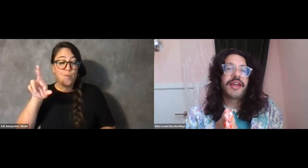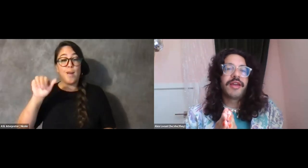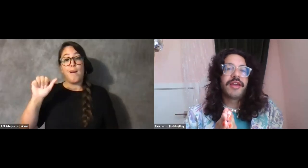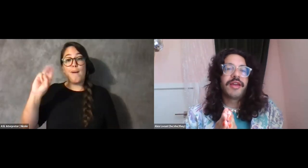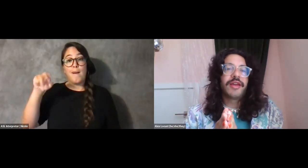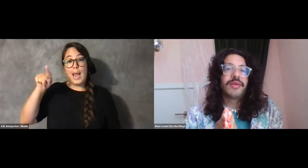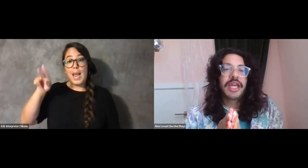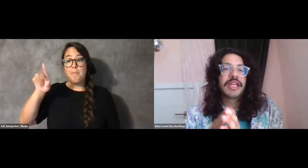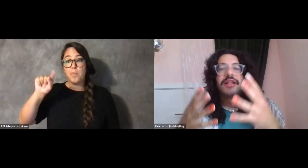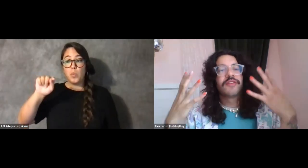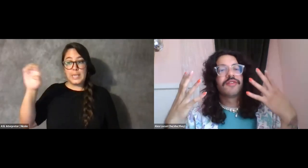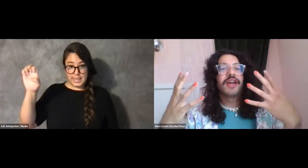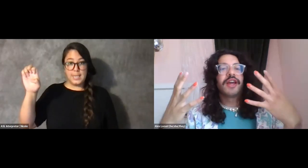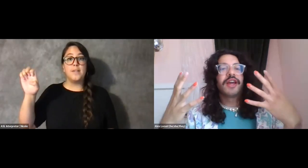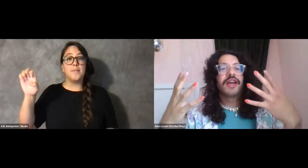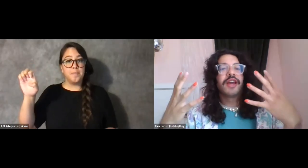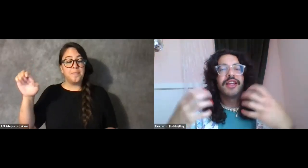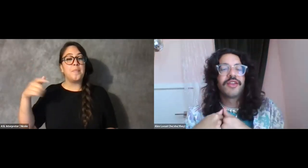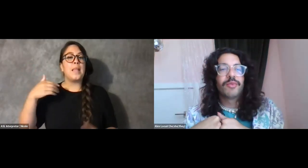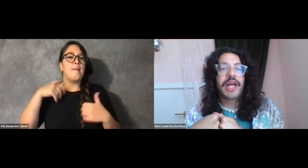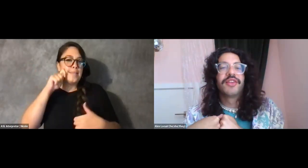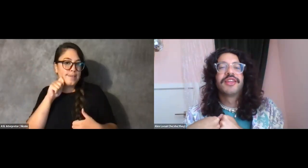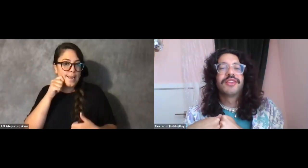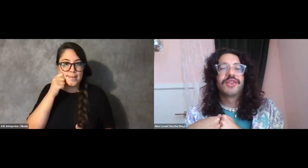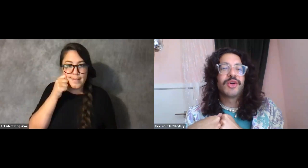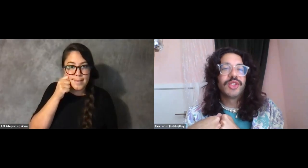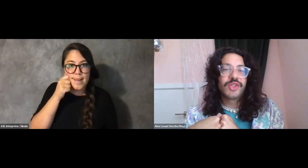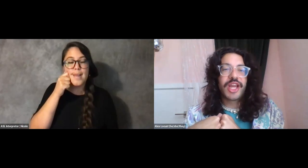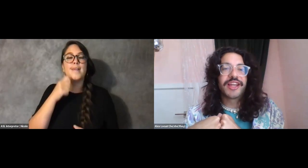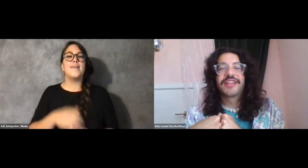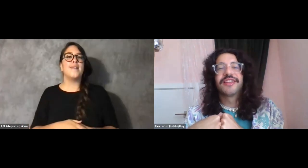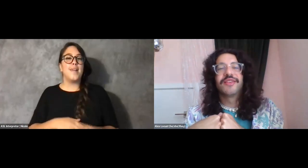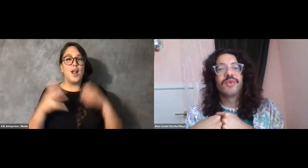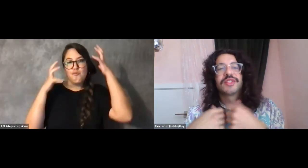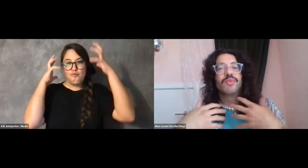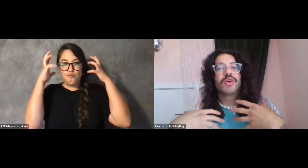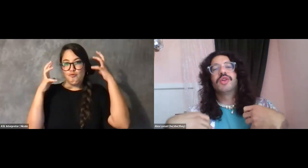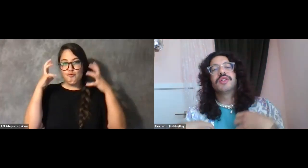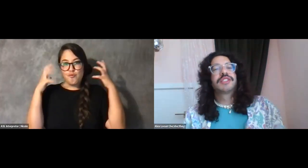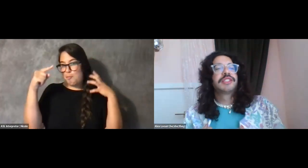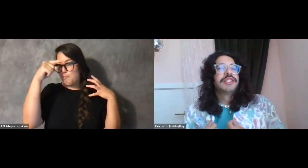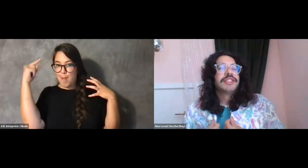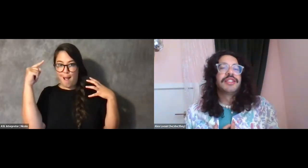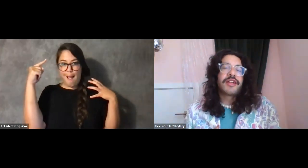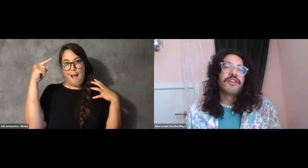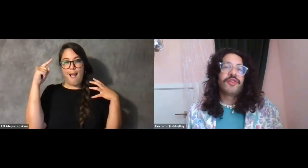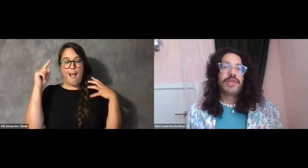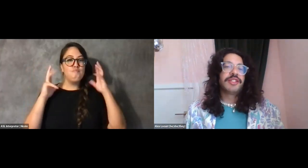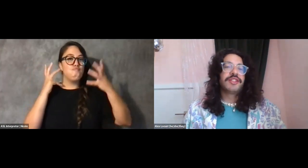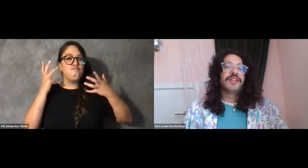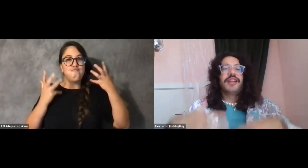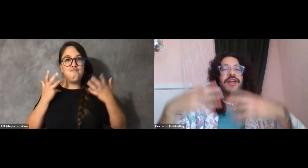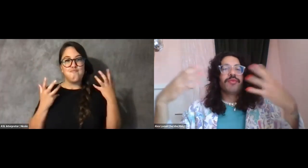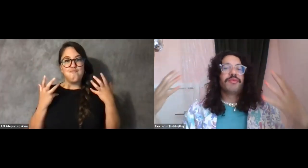I am tan, got a black curly shag with some pearls, a colorful blazer,